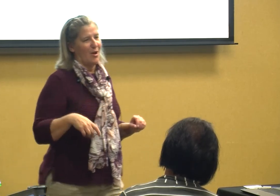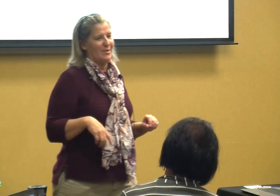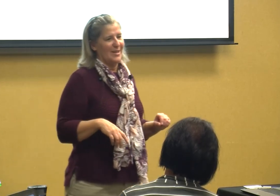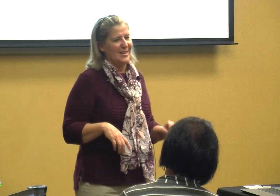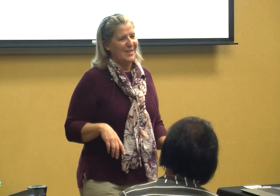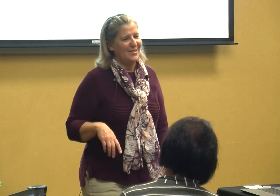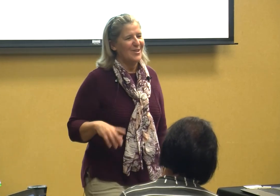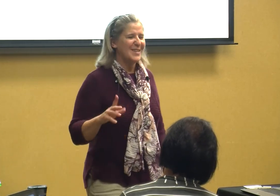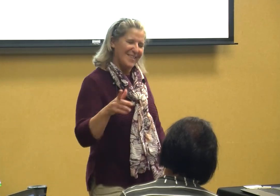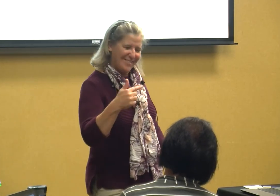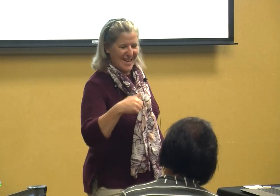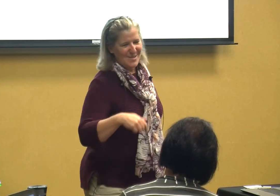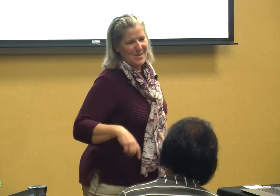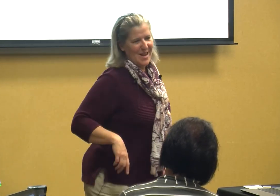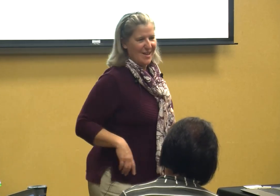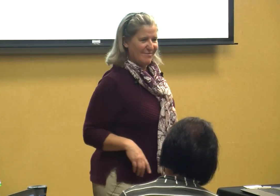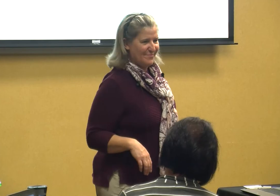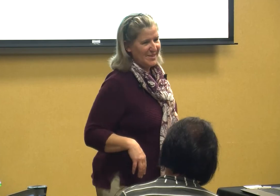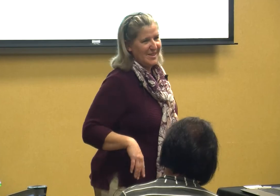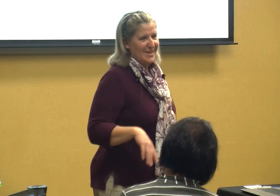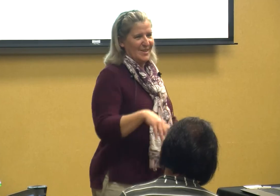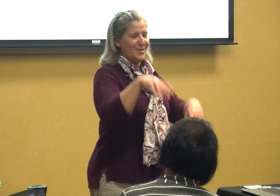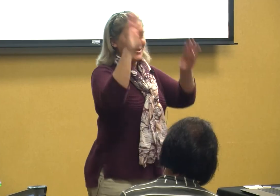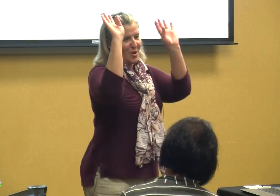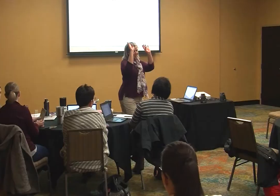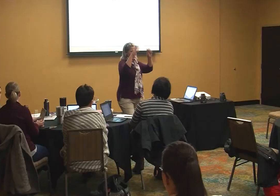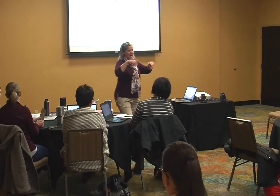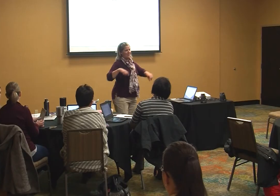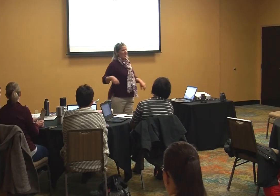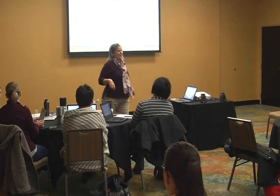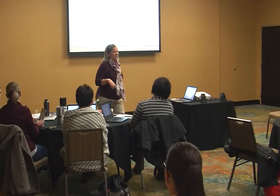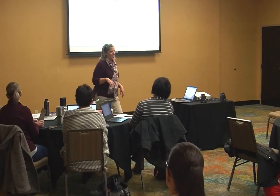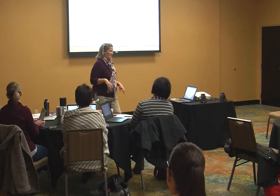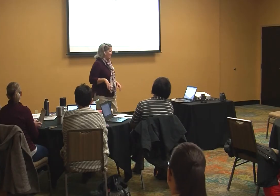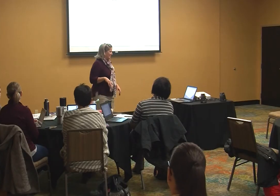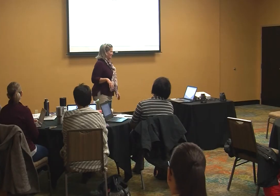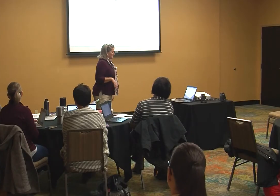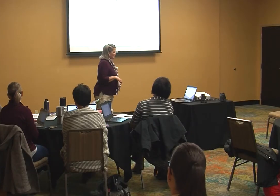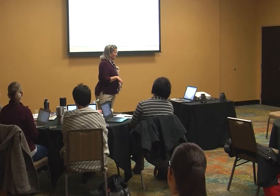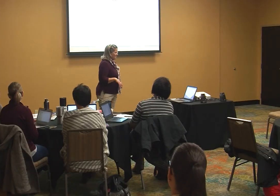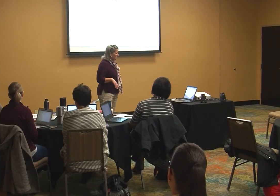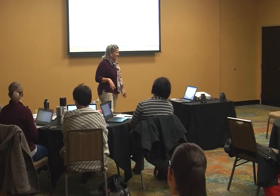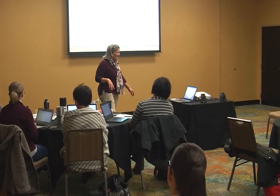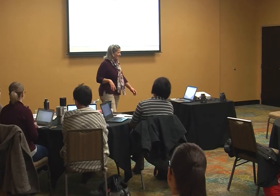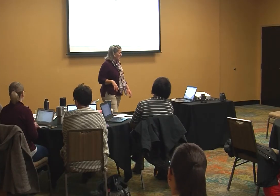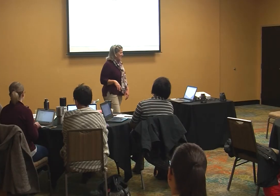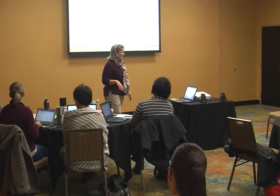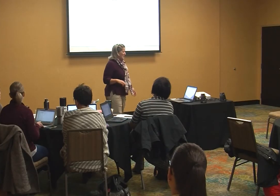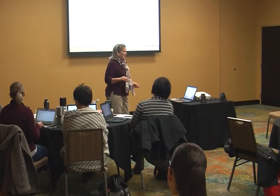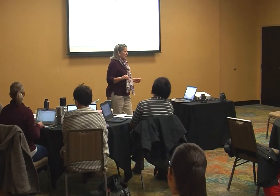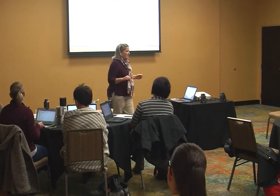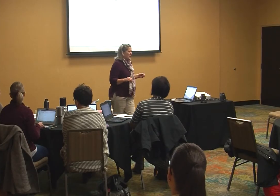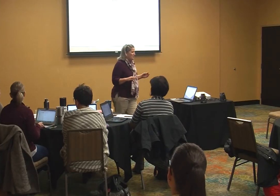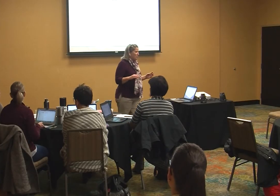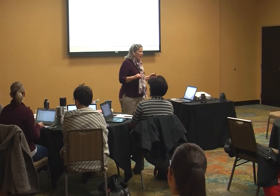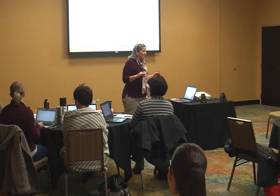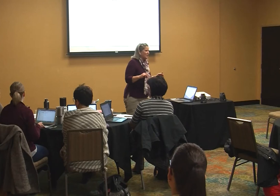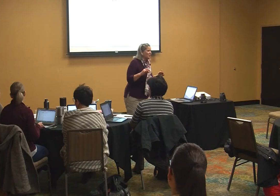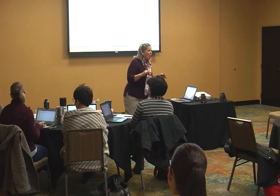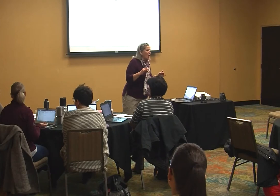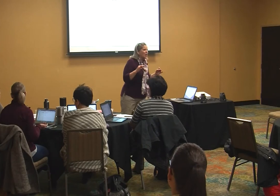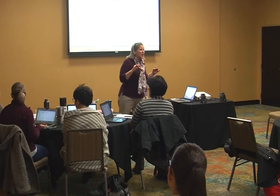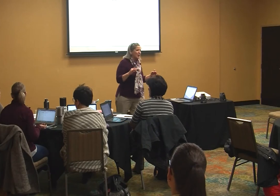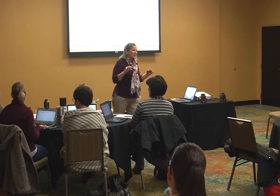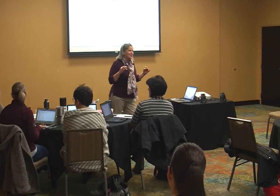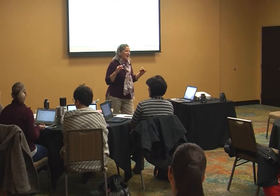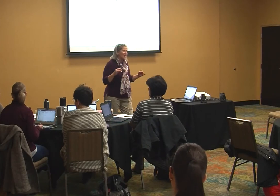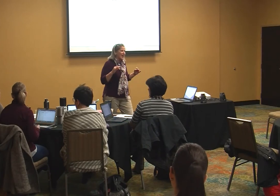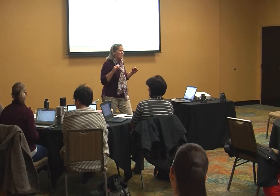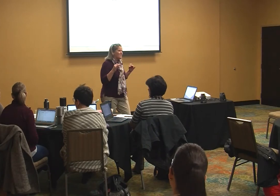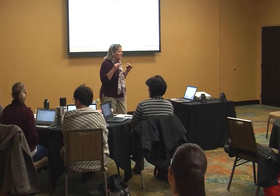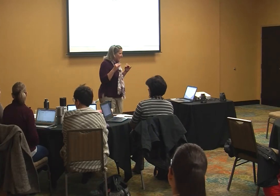yeah say that's me you start the wave now if you want but impressions are used are conveyed